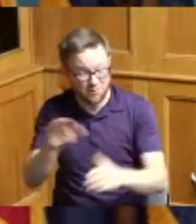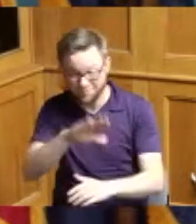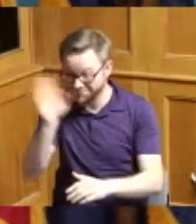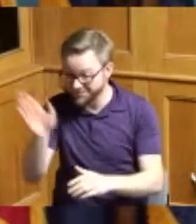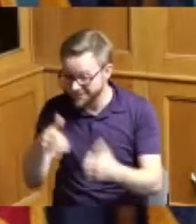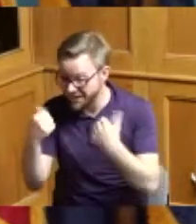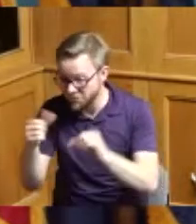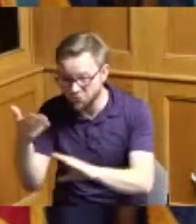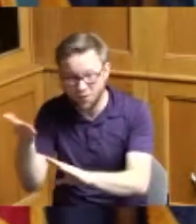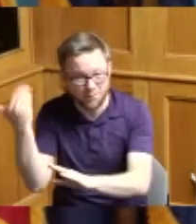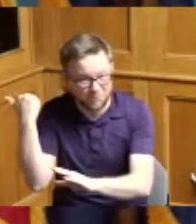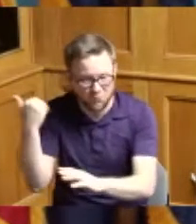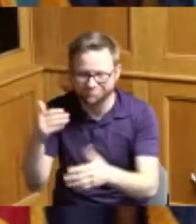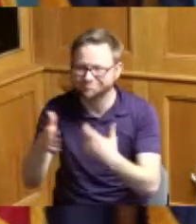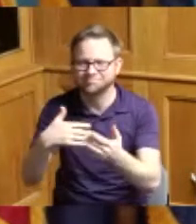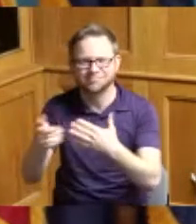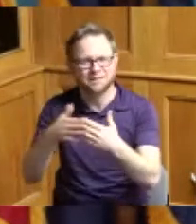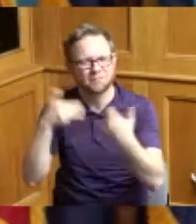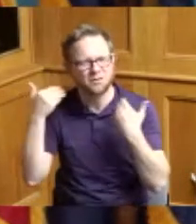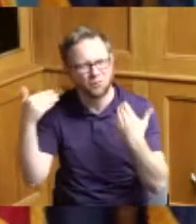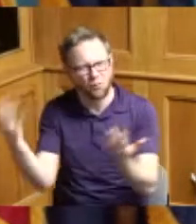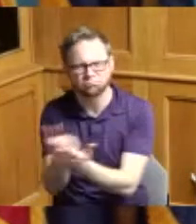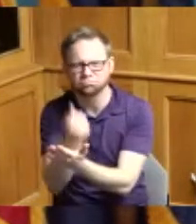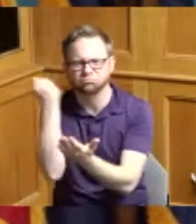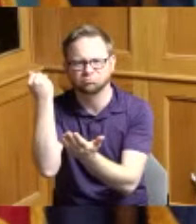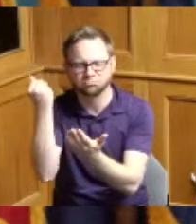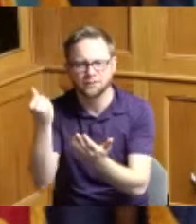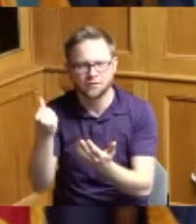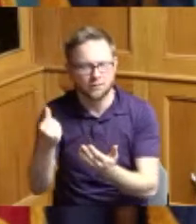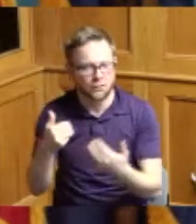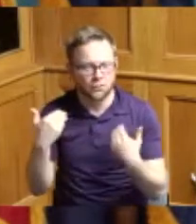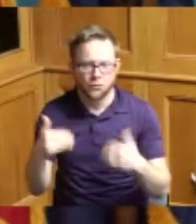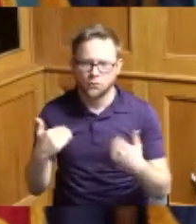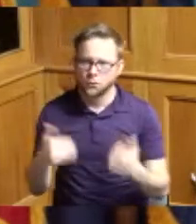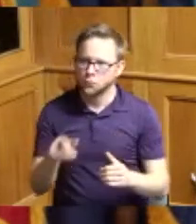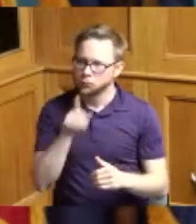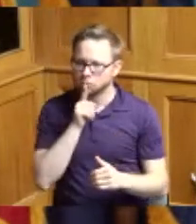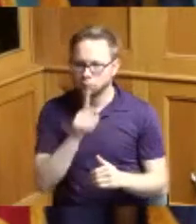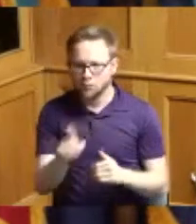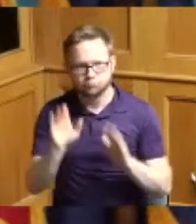it's time to look at those things and I just want to say it was a phenomenal partnership